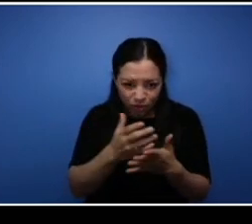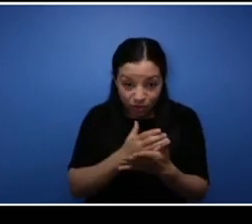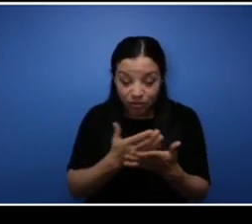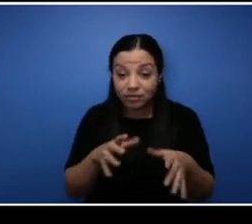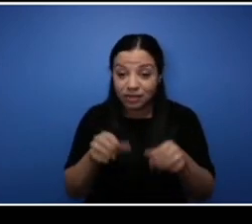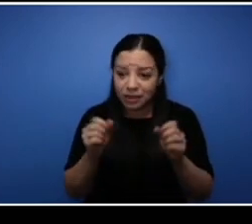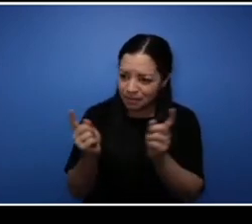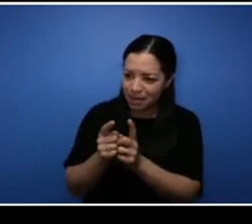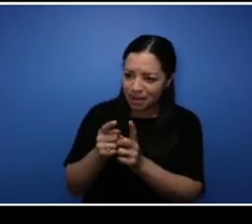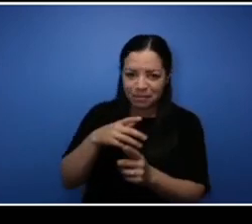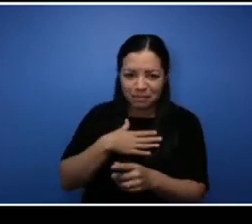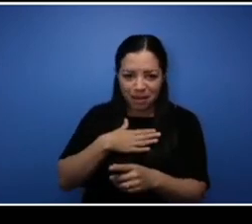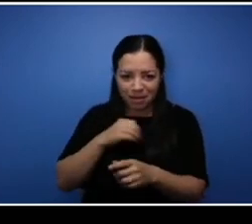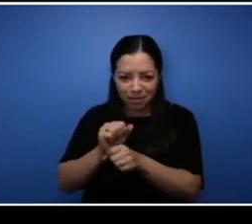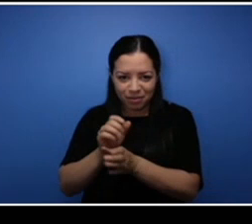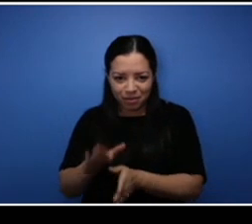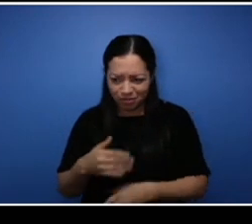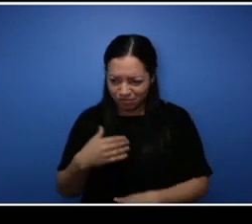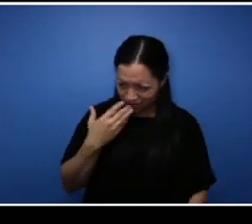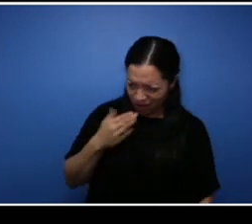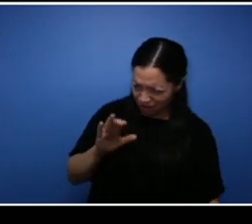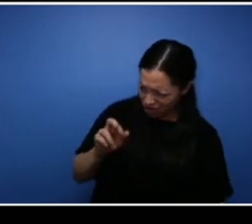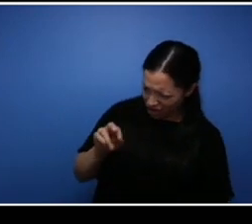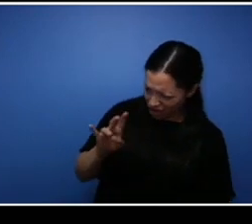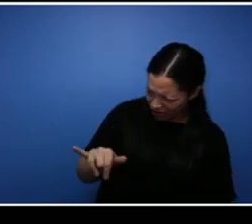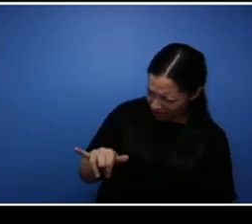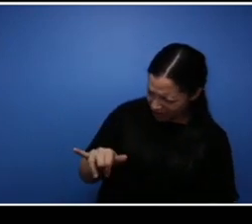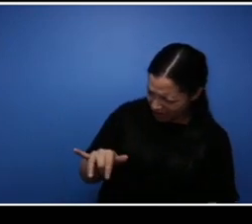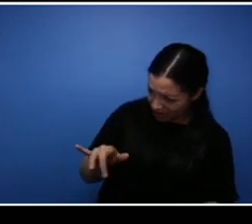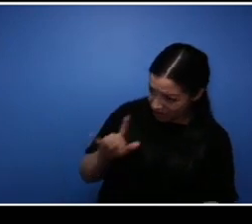even know Carvery's did that. So anyways they got talking and next you know when they finish